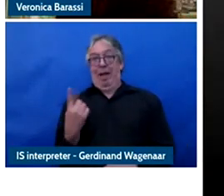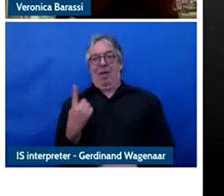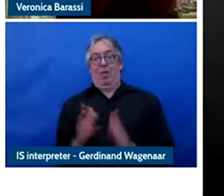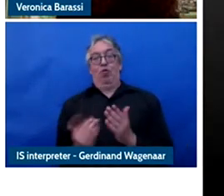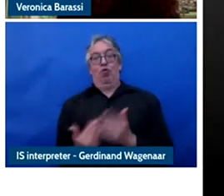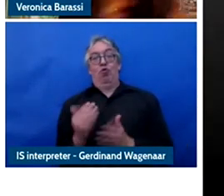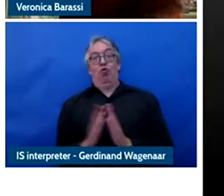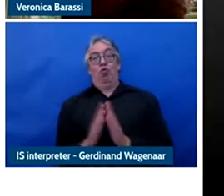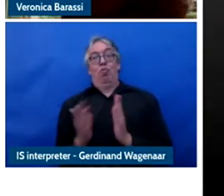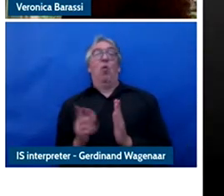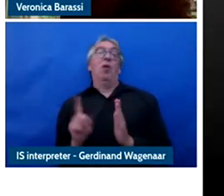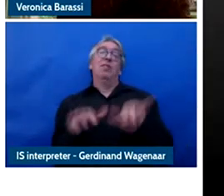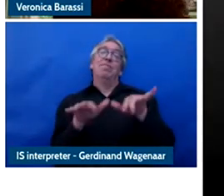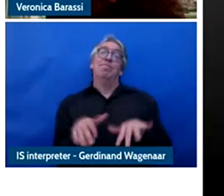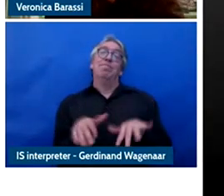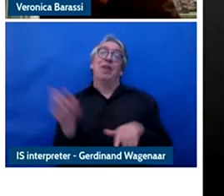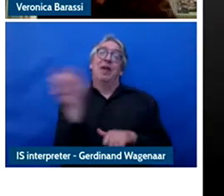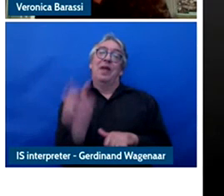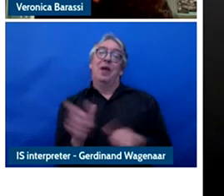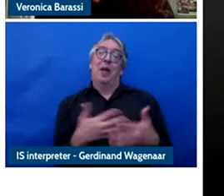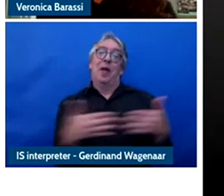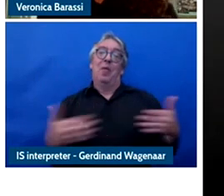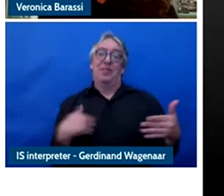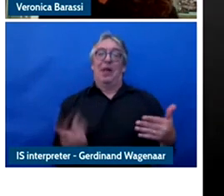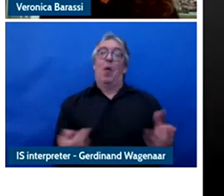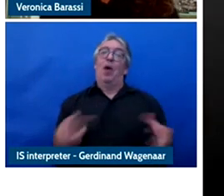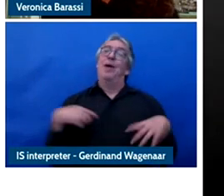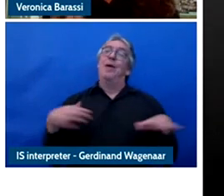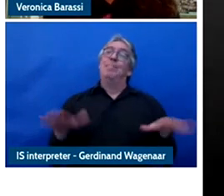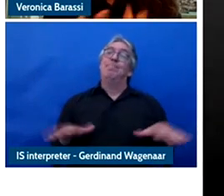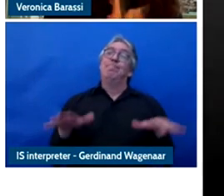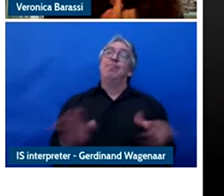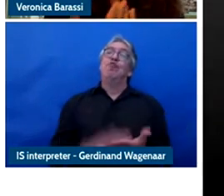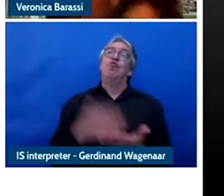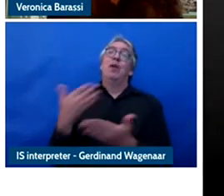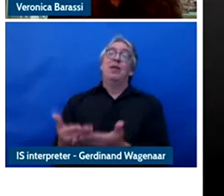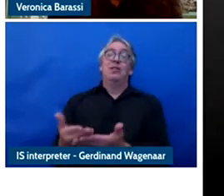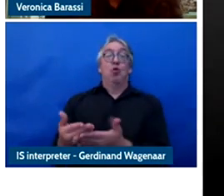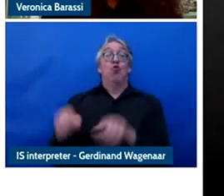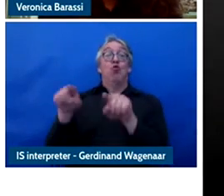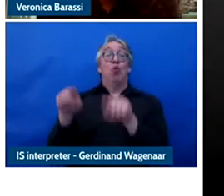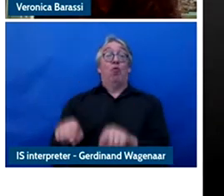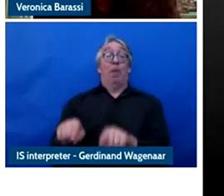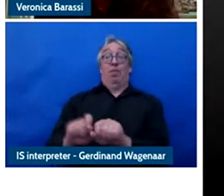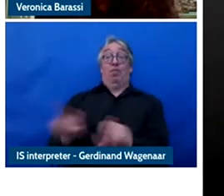and I'm looking into the translation of it but examples of clear view AI which